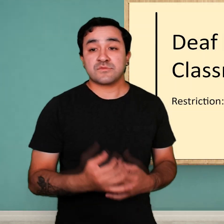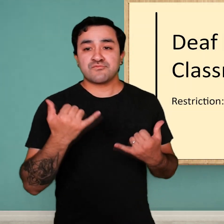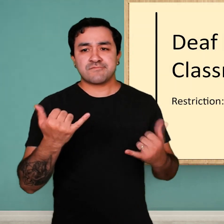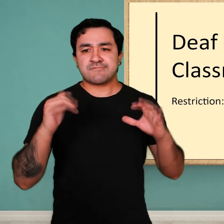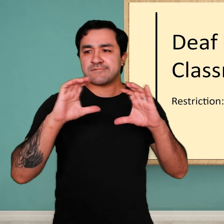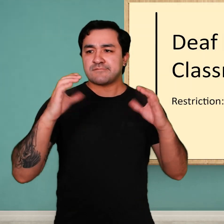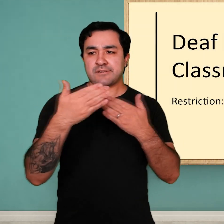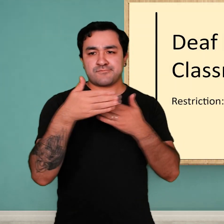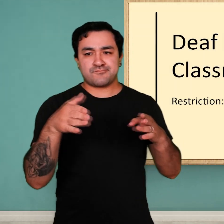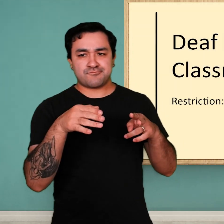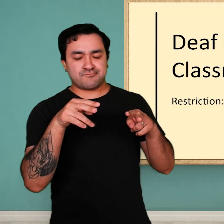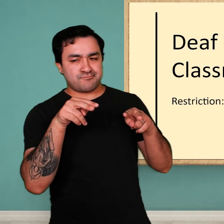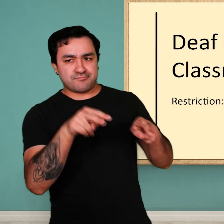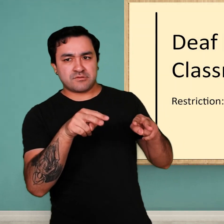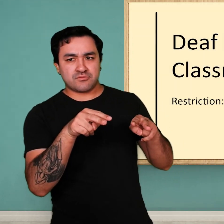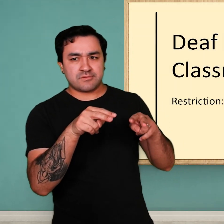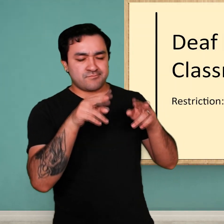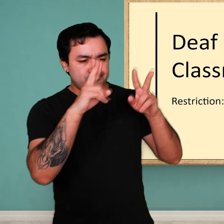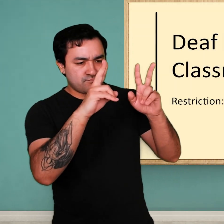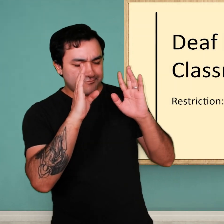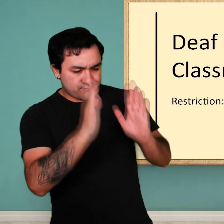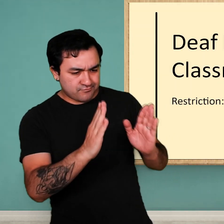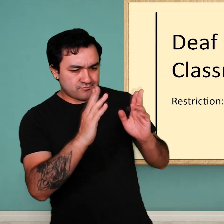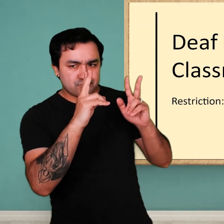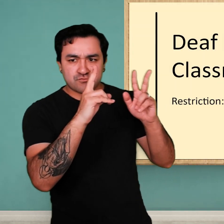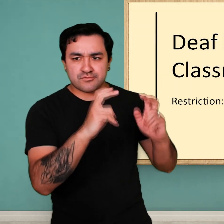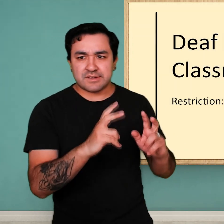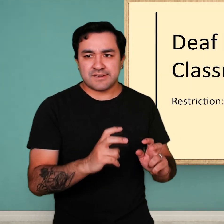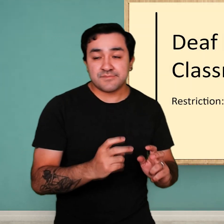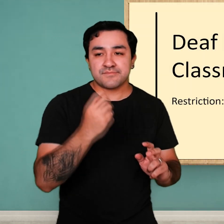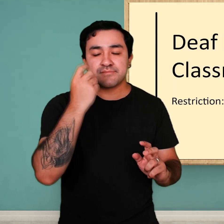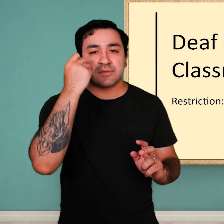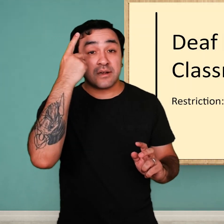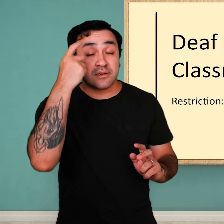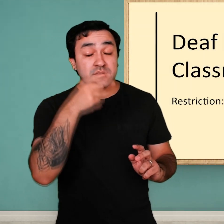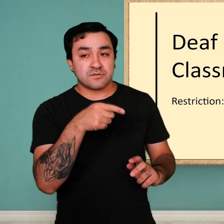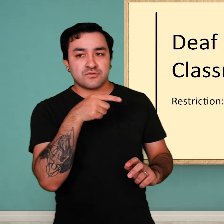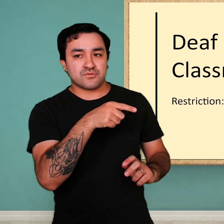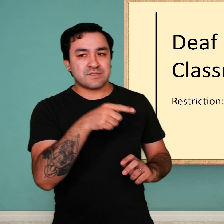We are going to begin our shift to the Deaf Learner Classroom. Now, the experience of one Deaf